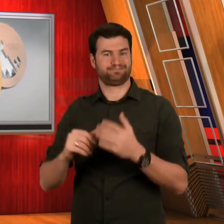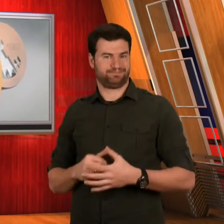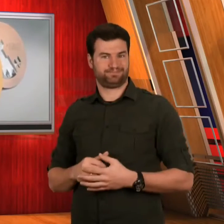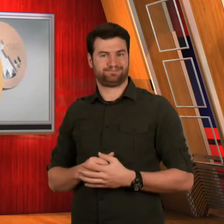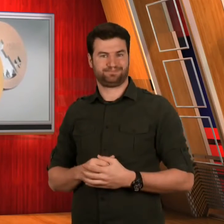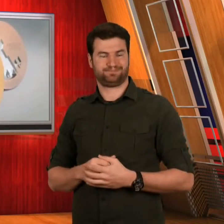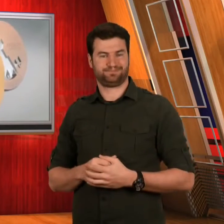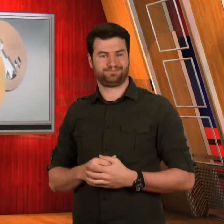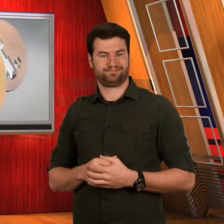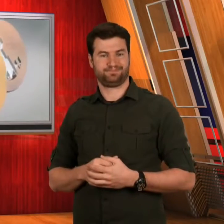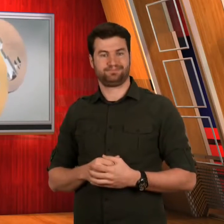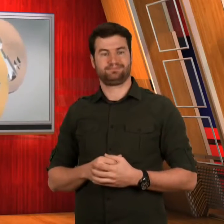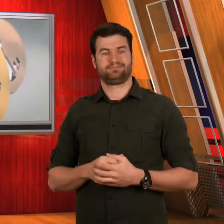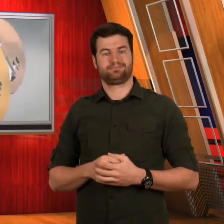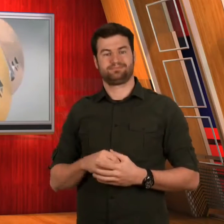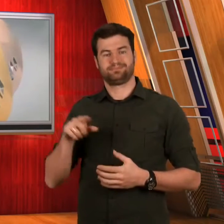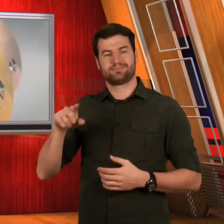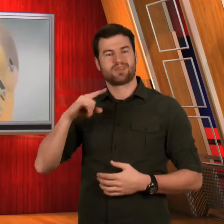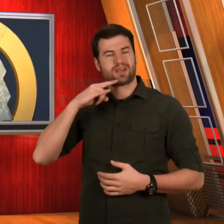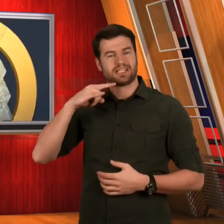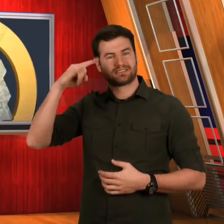when they return home!